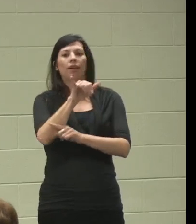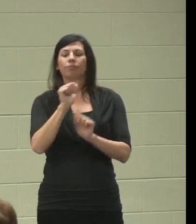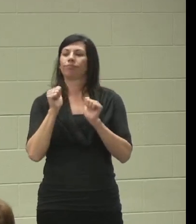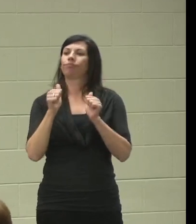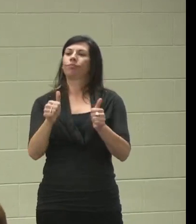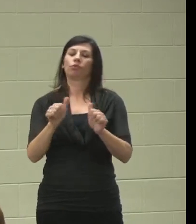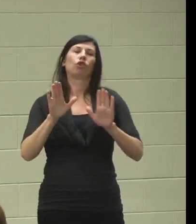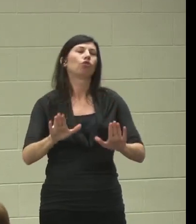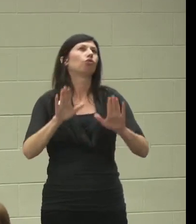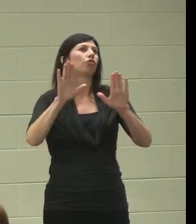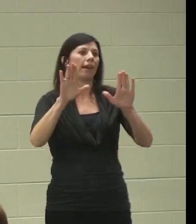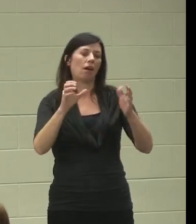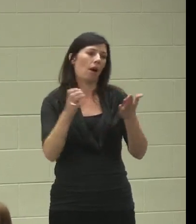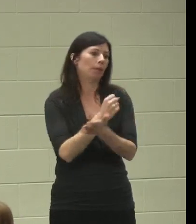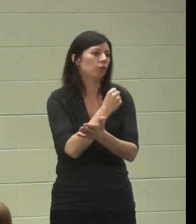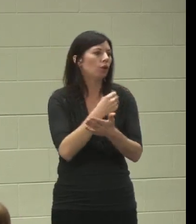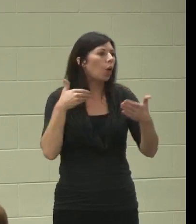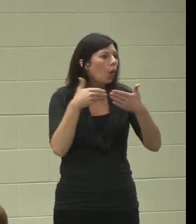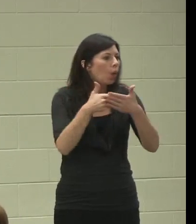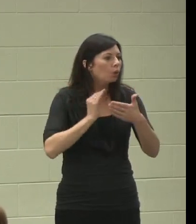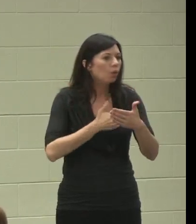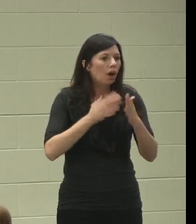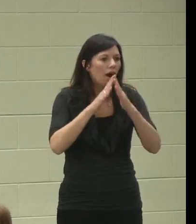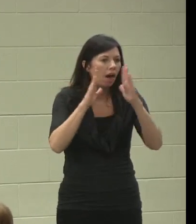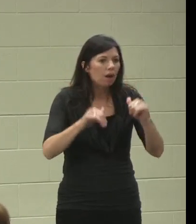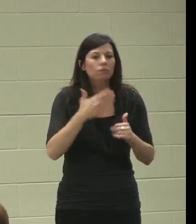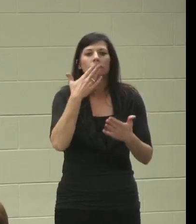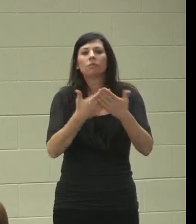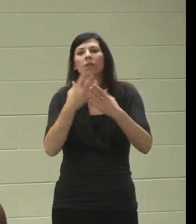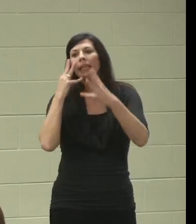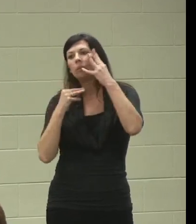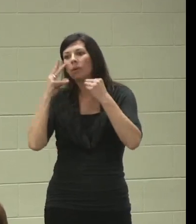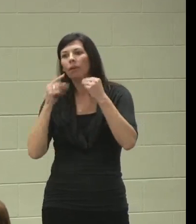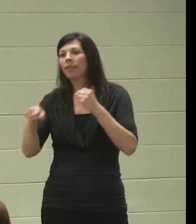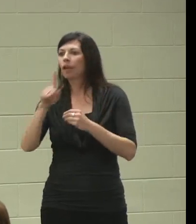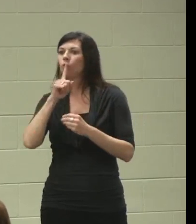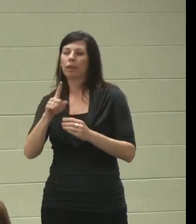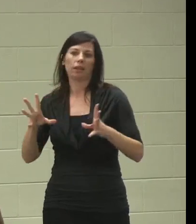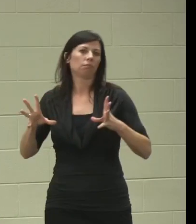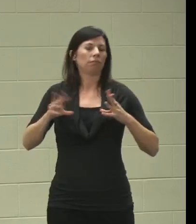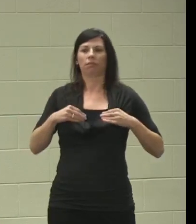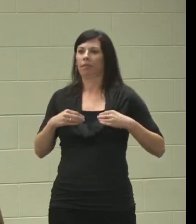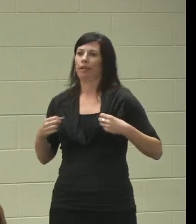It was close to home, and it was a good experience. They really embraced him, so if you have